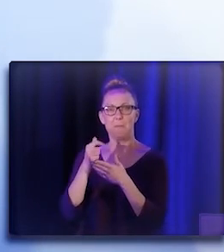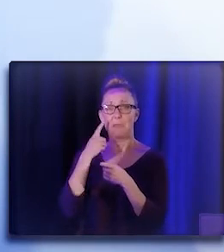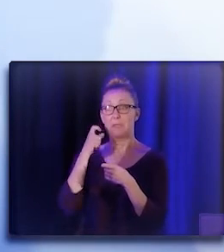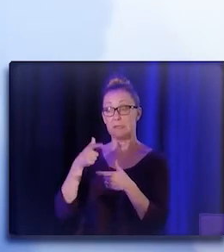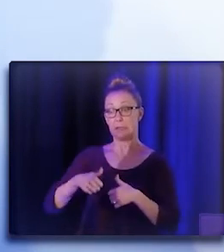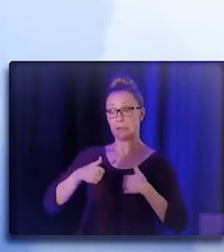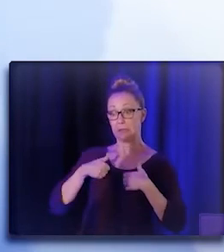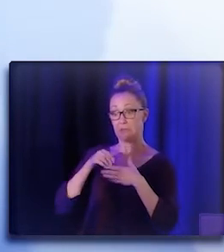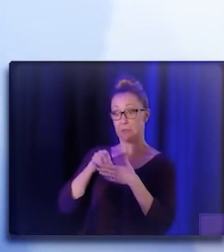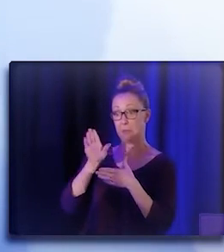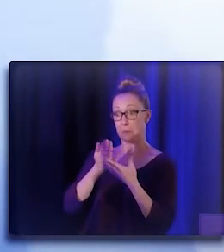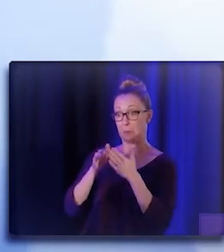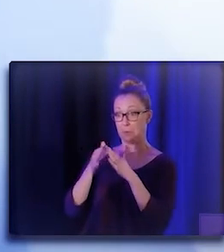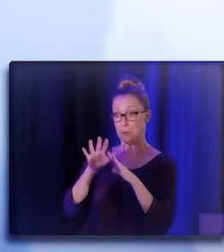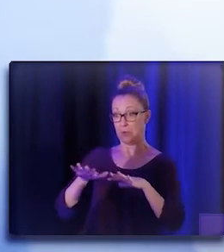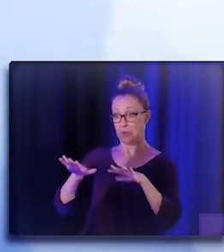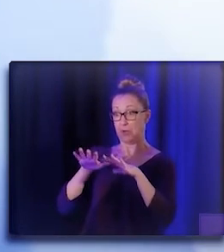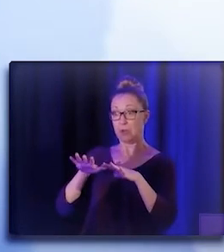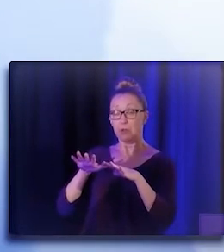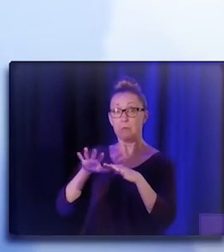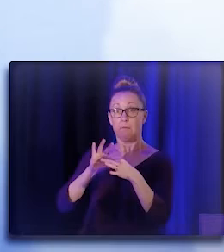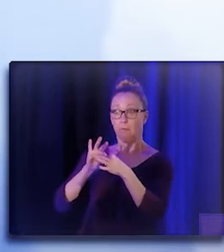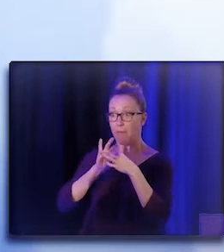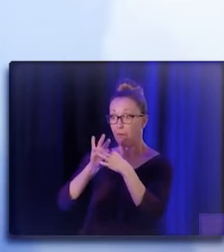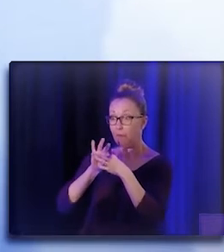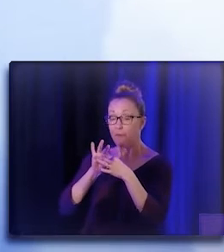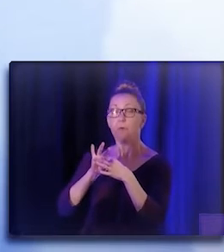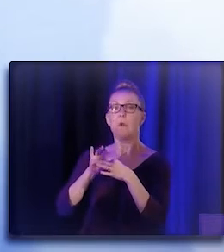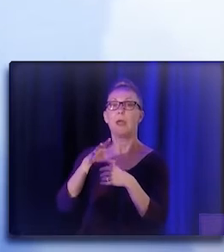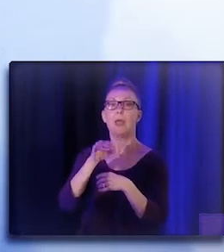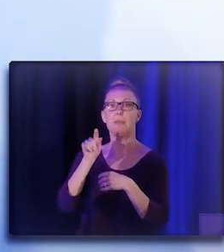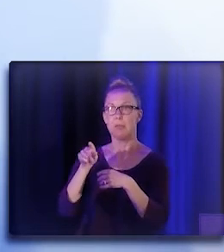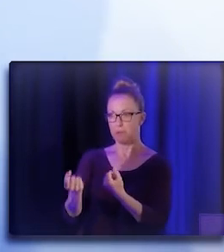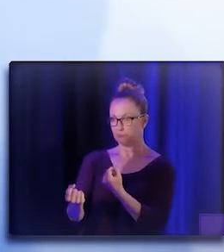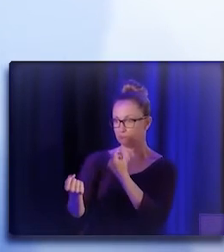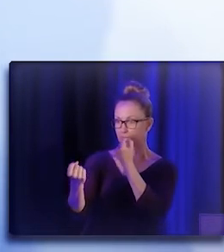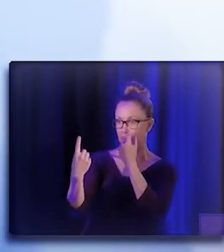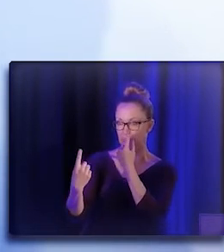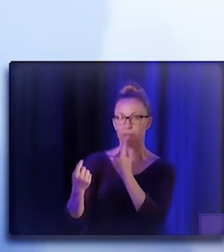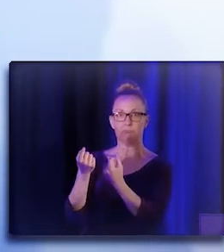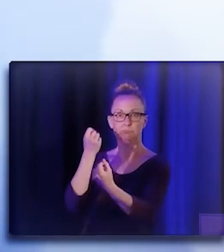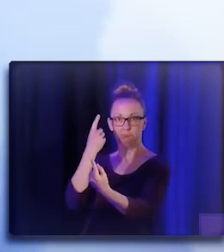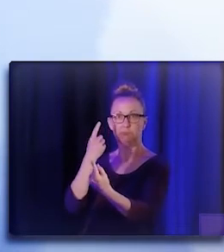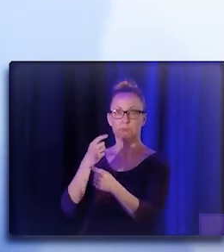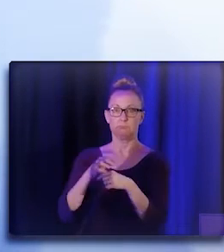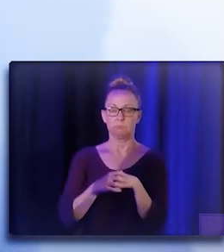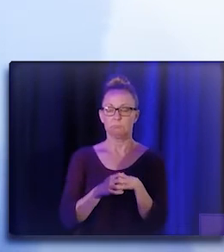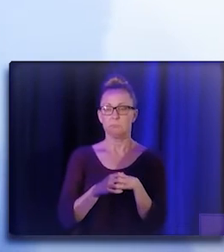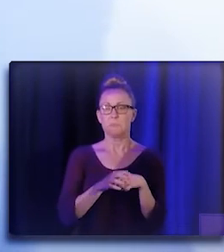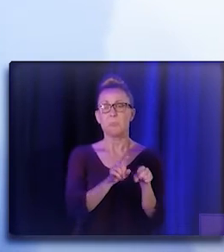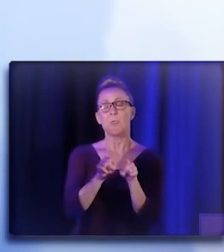and also they have gone through different struggles that the community go through. And also, the beauty part of this